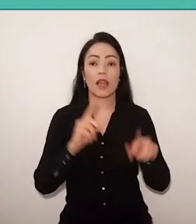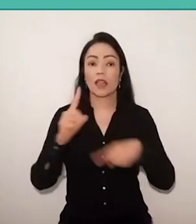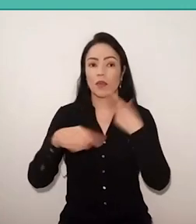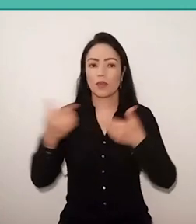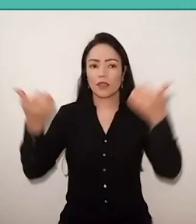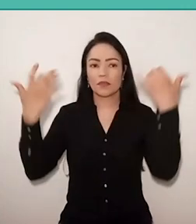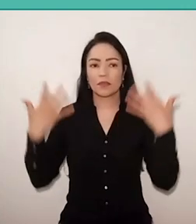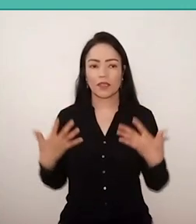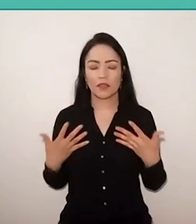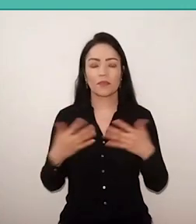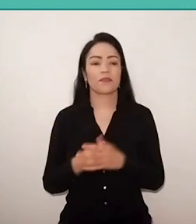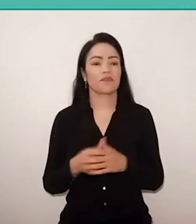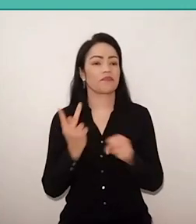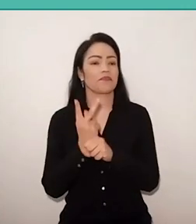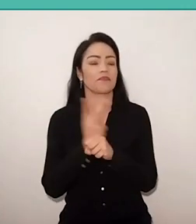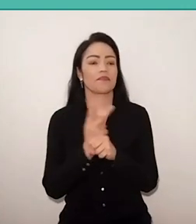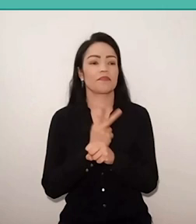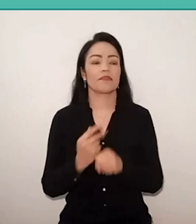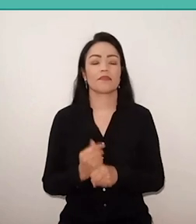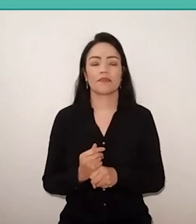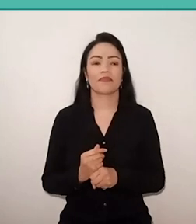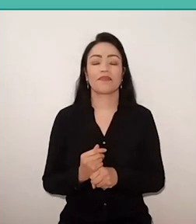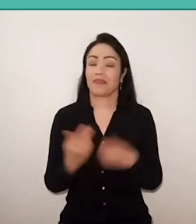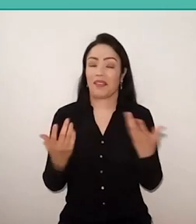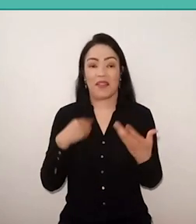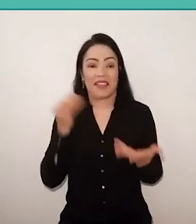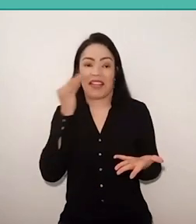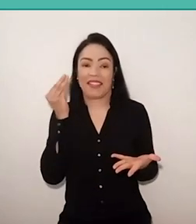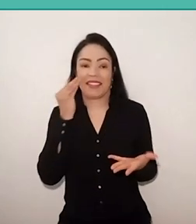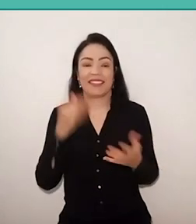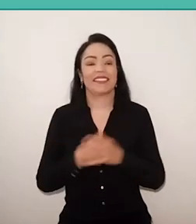I will try to answer otherwise.